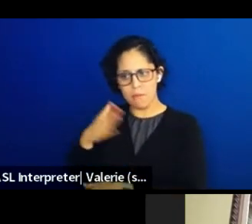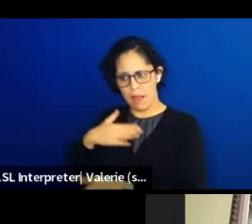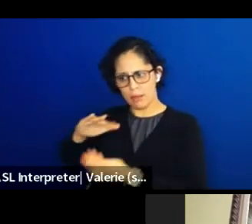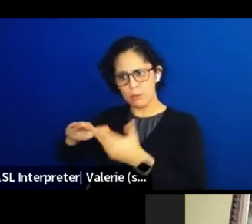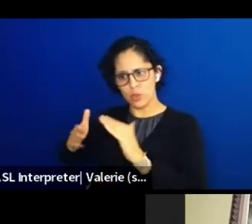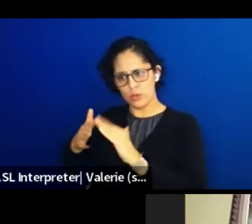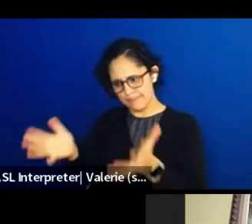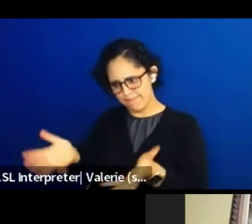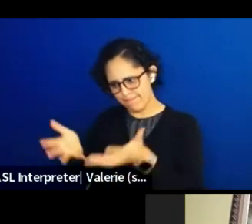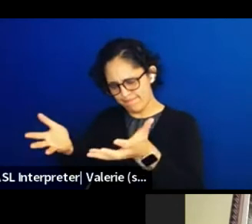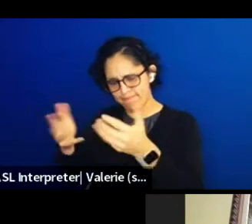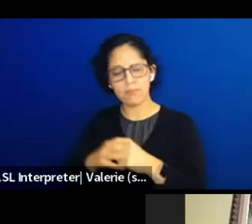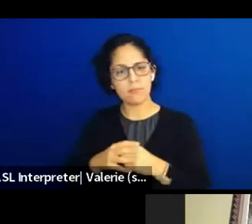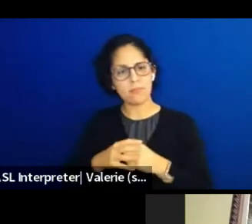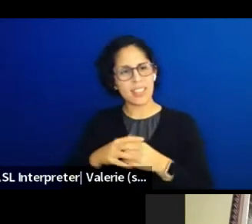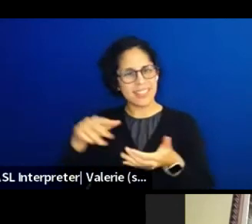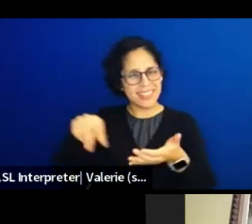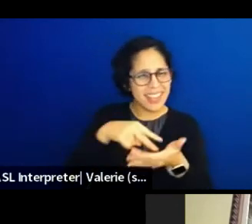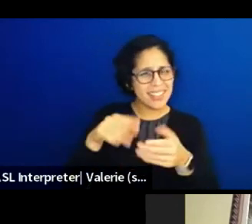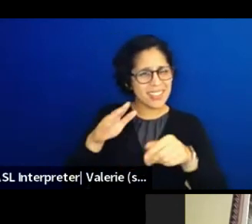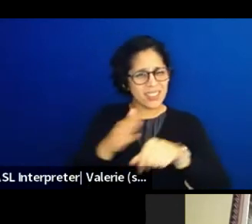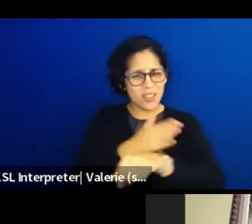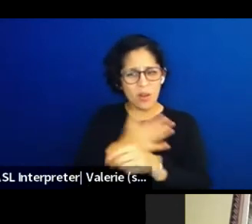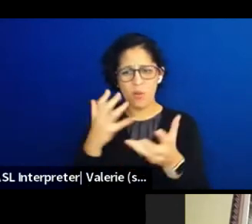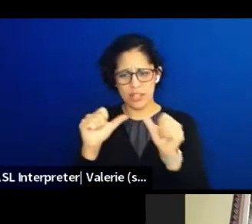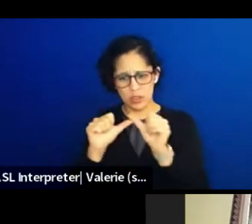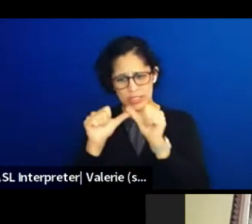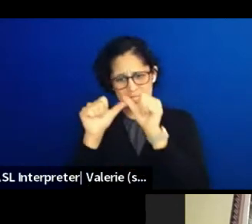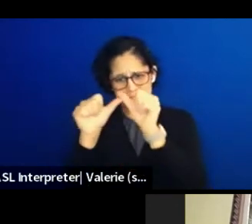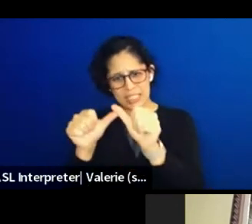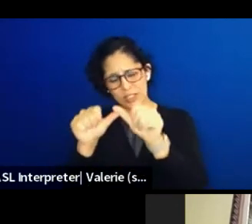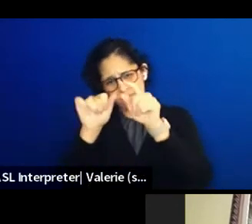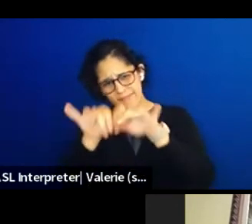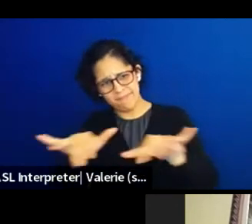to resonate throughout space and time and perpetuity.